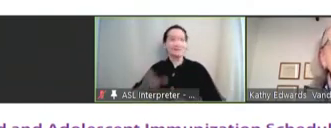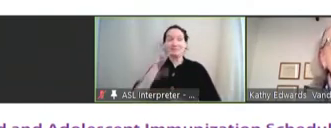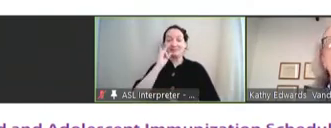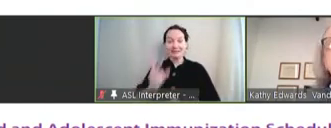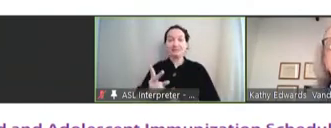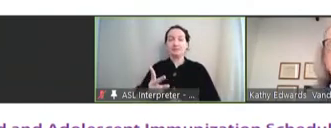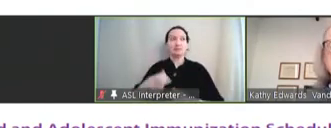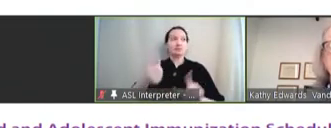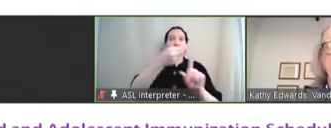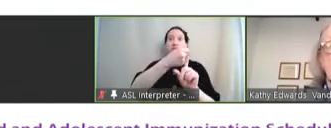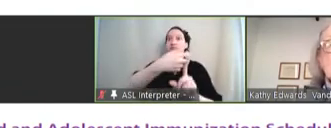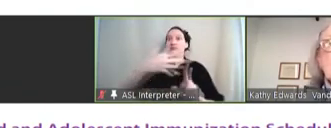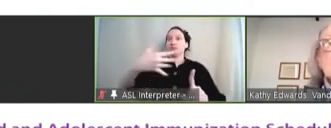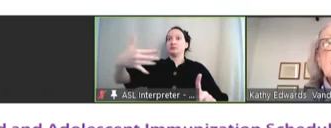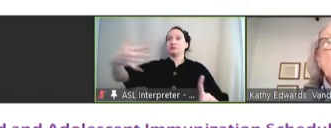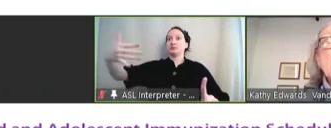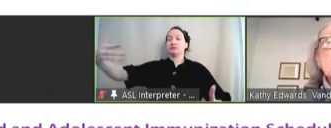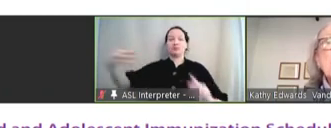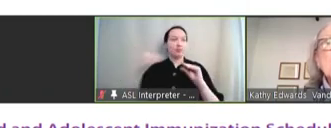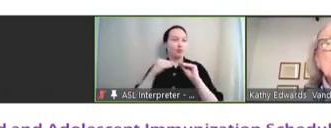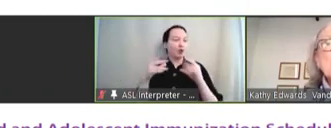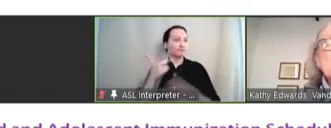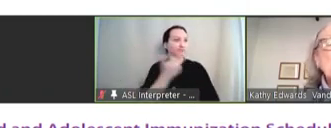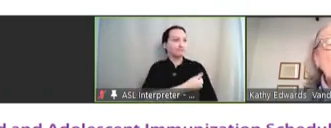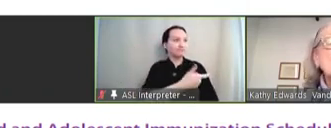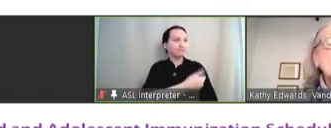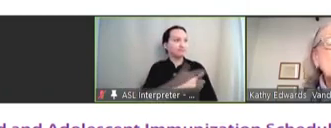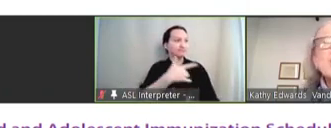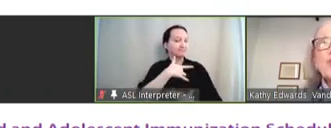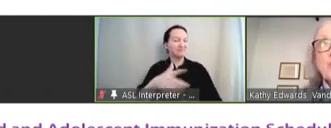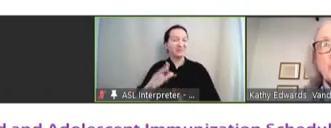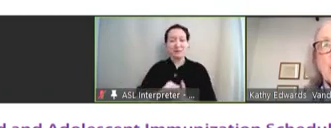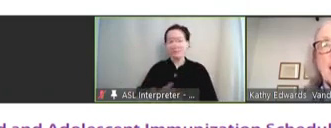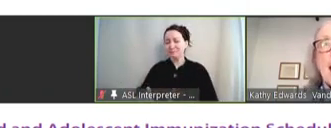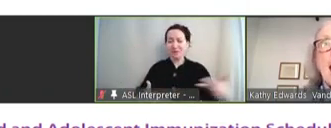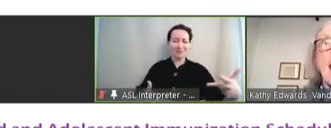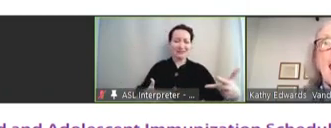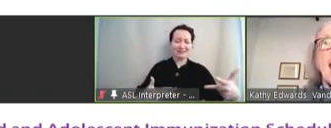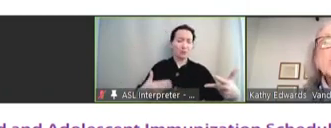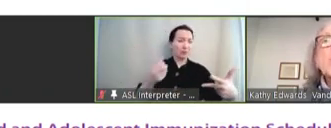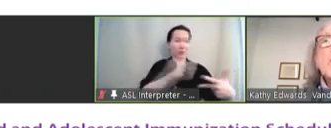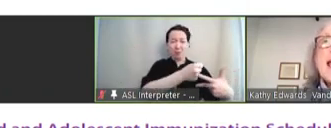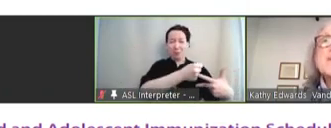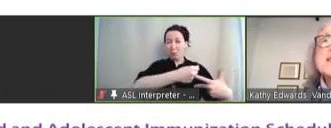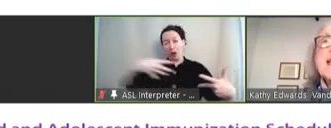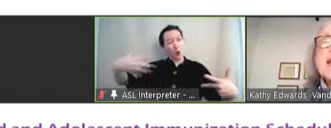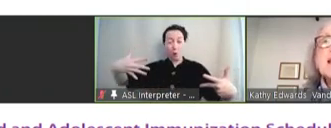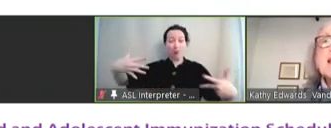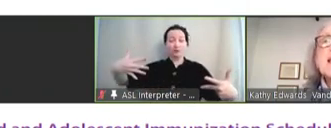there are many more vaccines that we administer than those initial three. And we have seen the